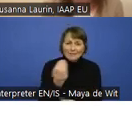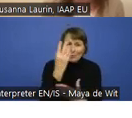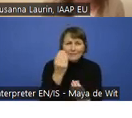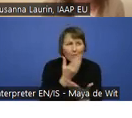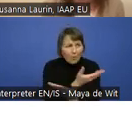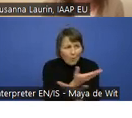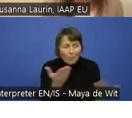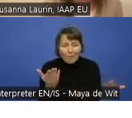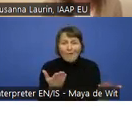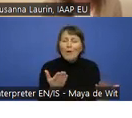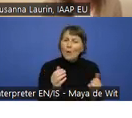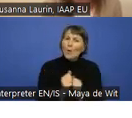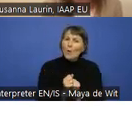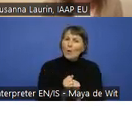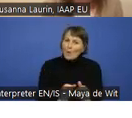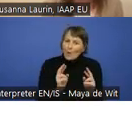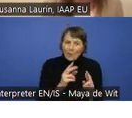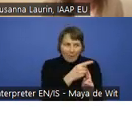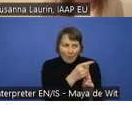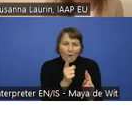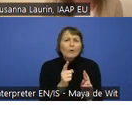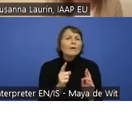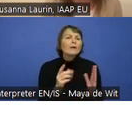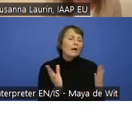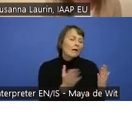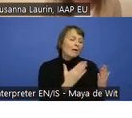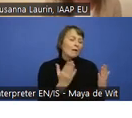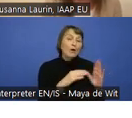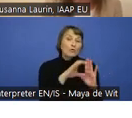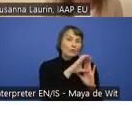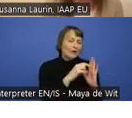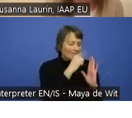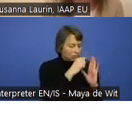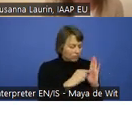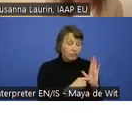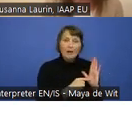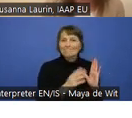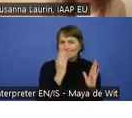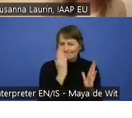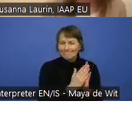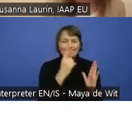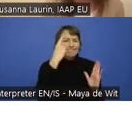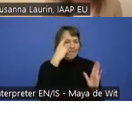I hope that people will look in to those curricula and make sure to use them in a wise way and give you feedback, of course.